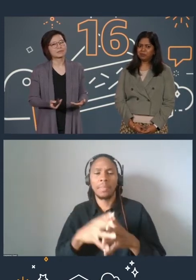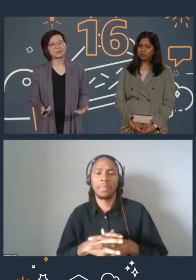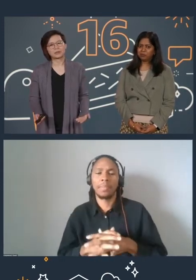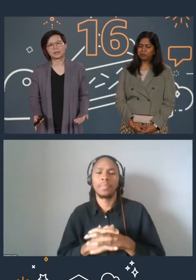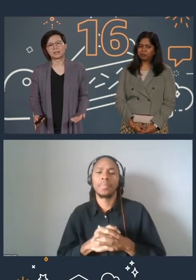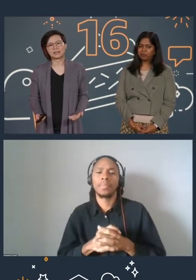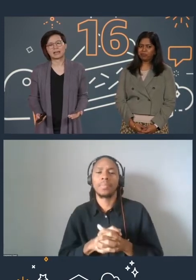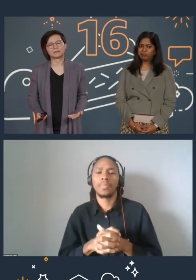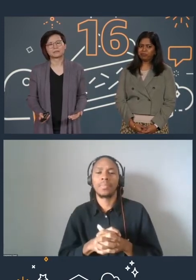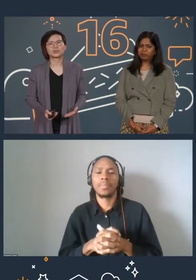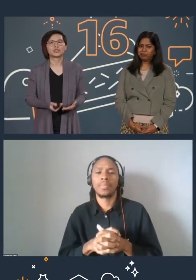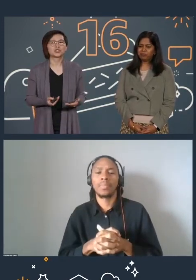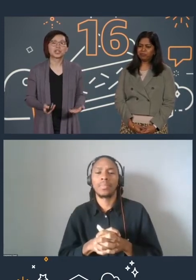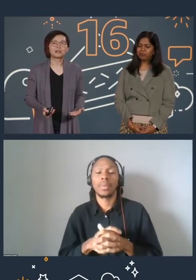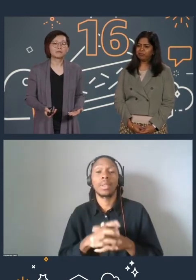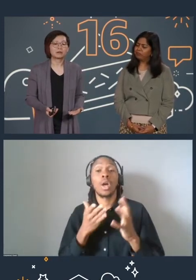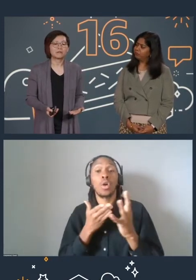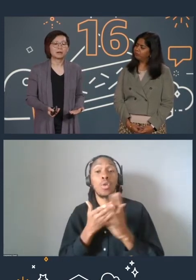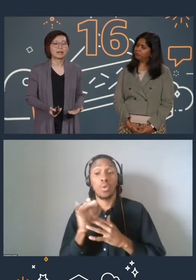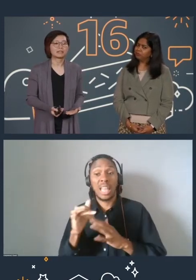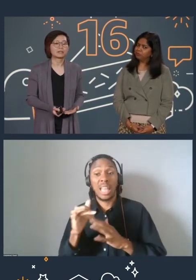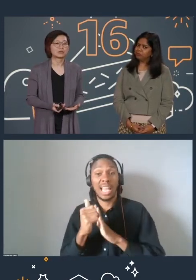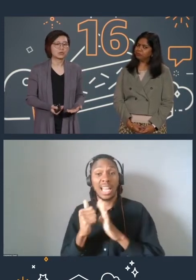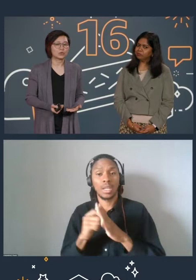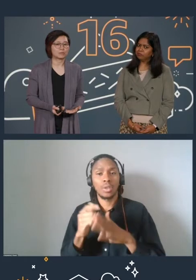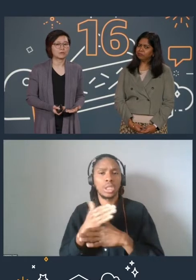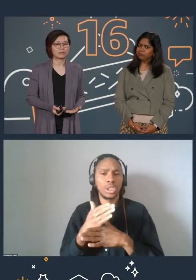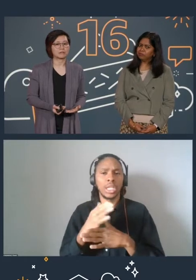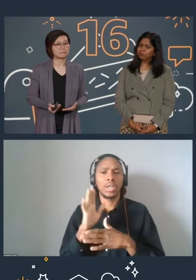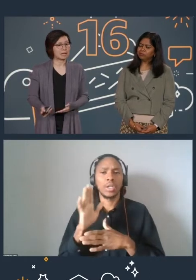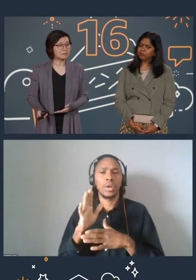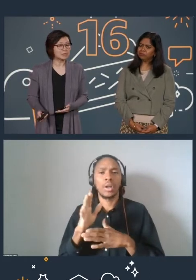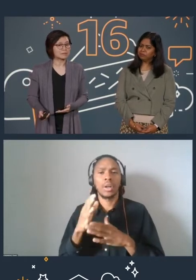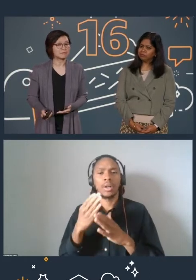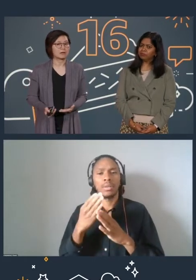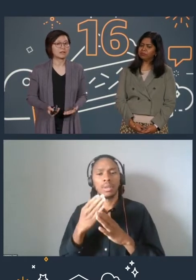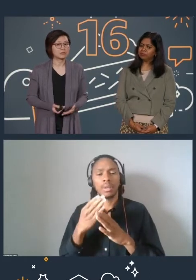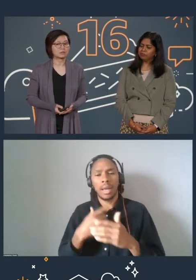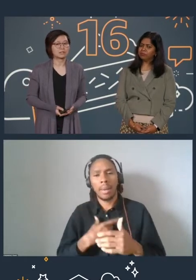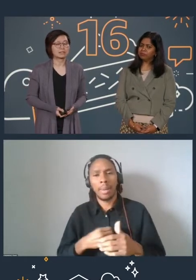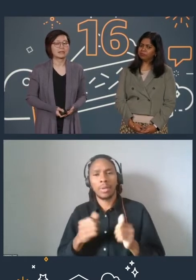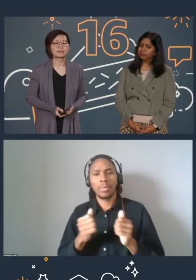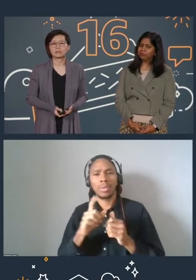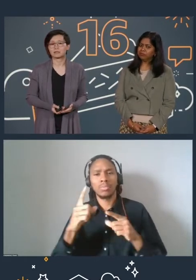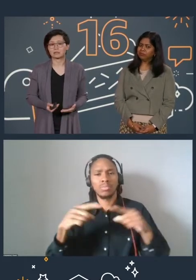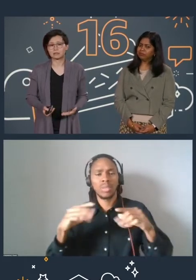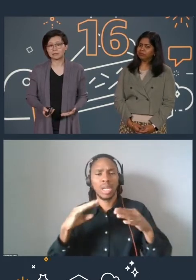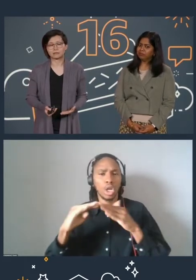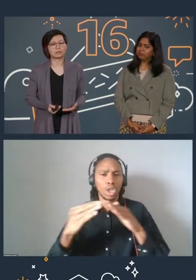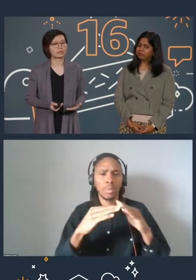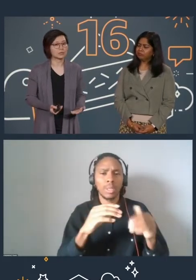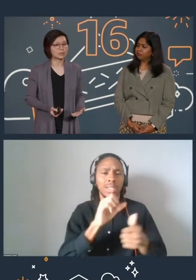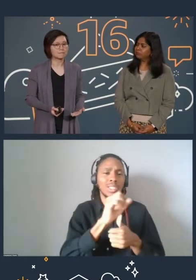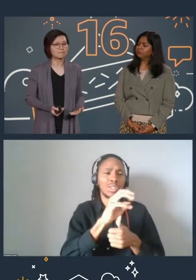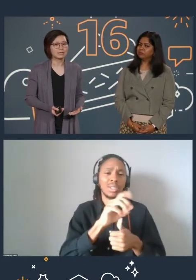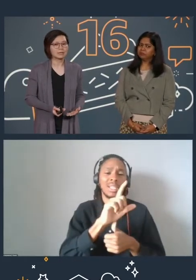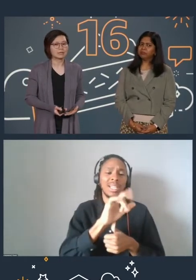Through your Credly account, you can share your verified badges to your community and peers via social media sites, such as LinkedIn and Twitter.